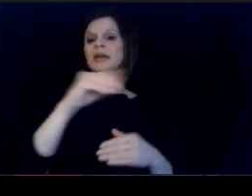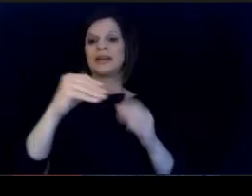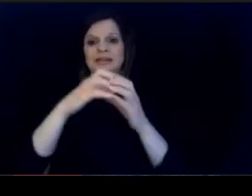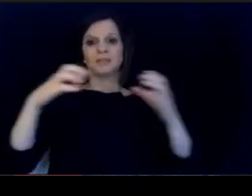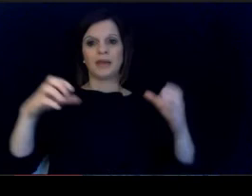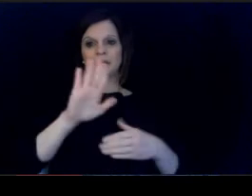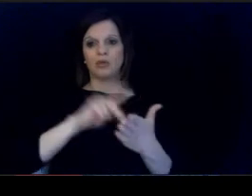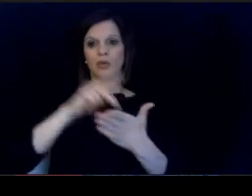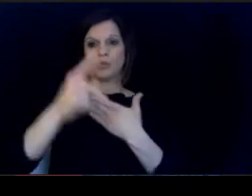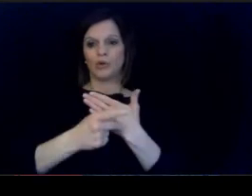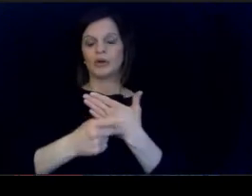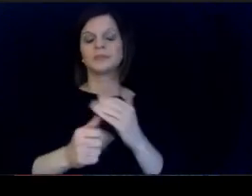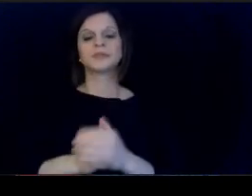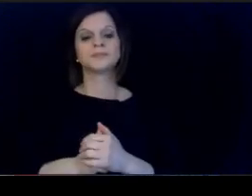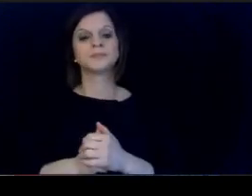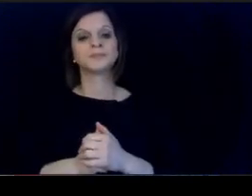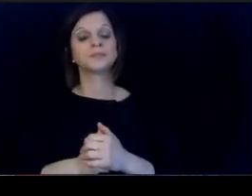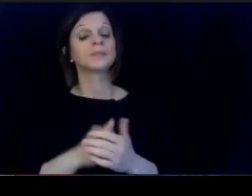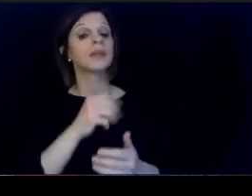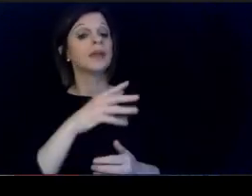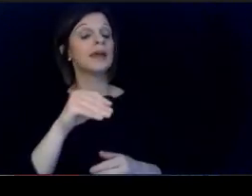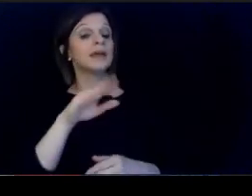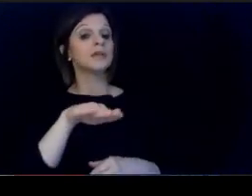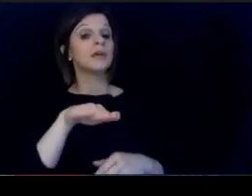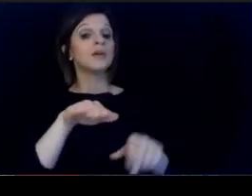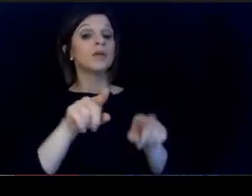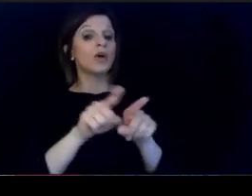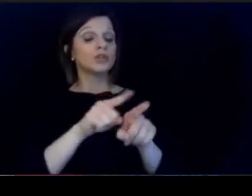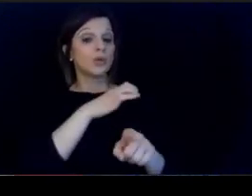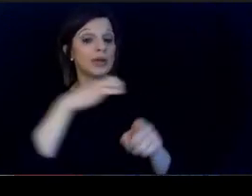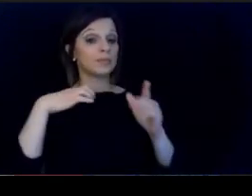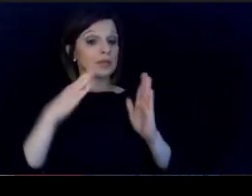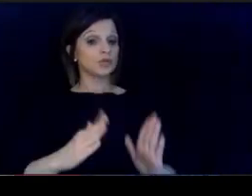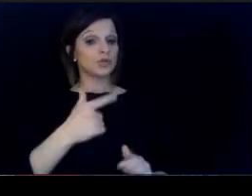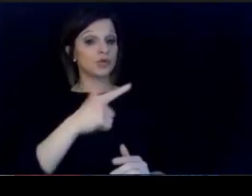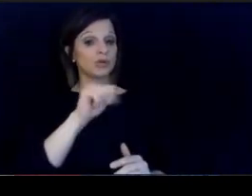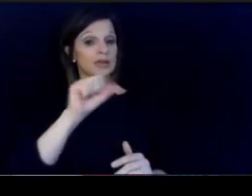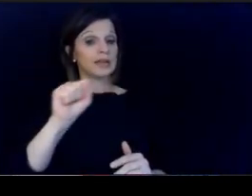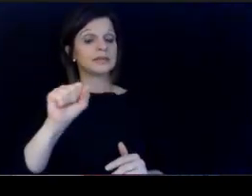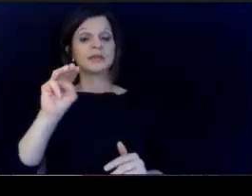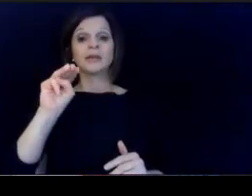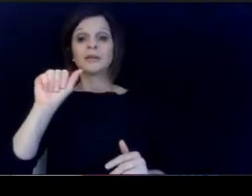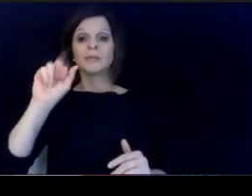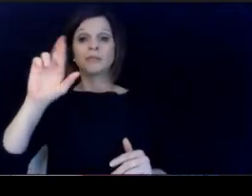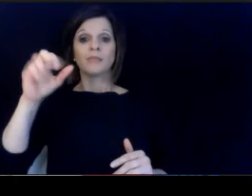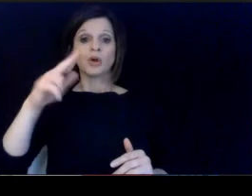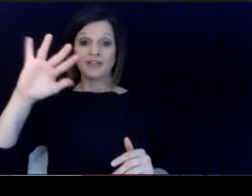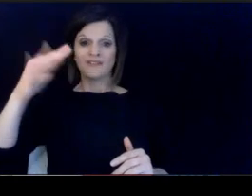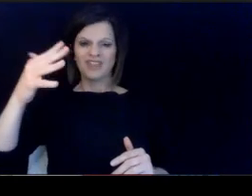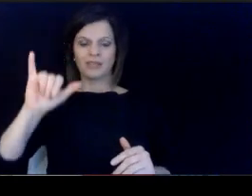local districts and Commissioner Glass March. 5th is our target date to get.